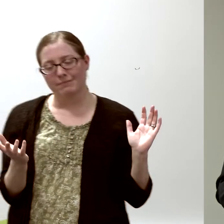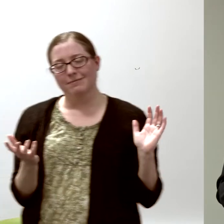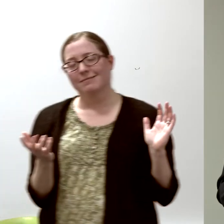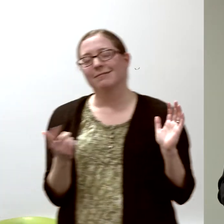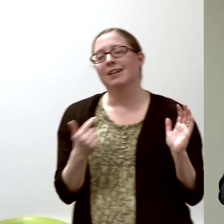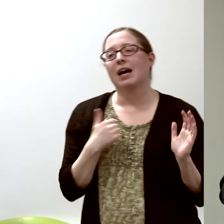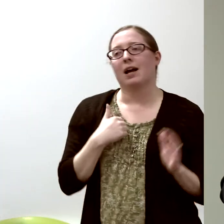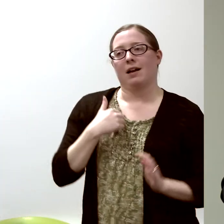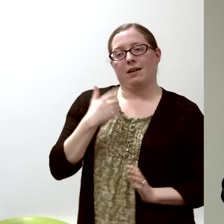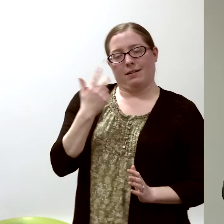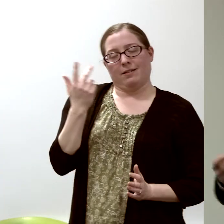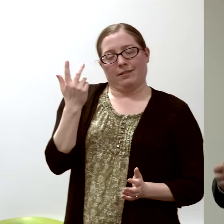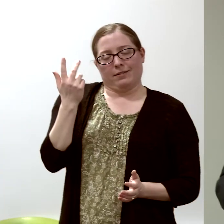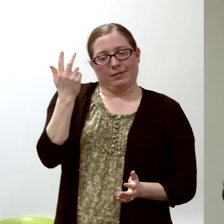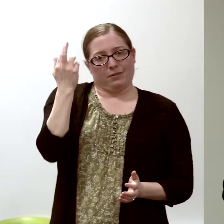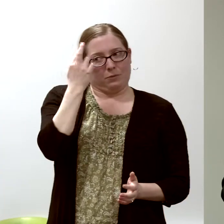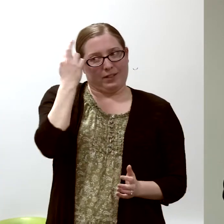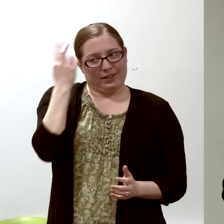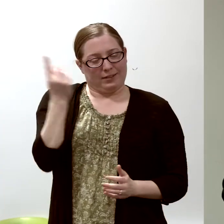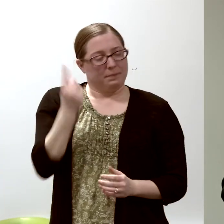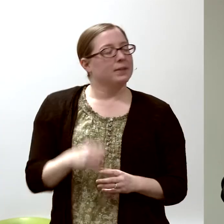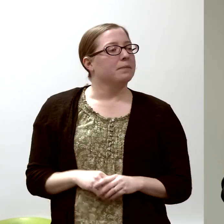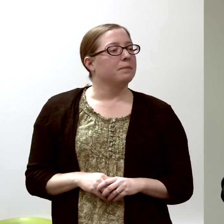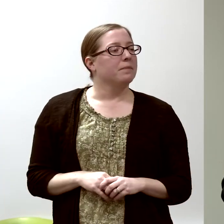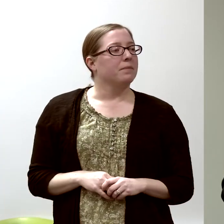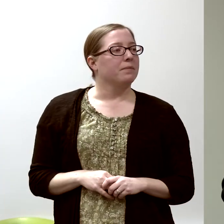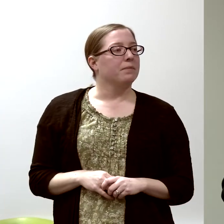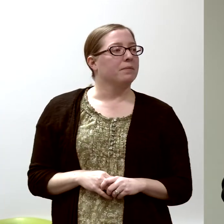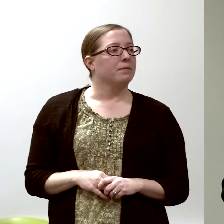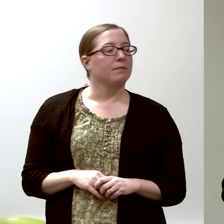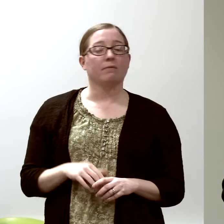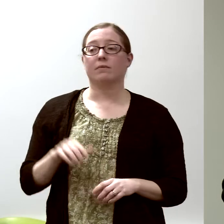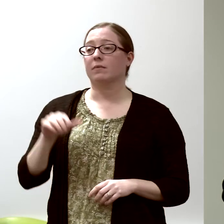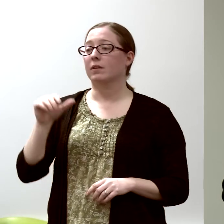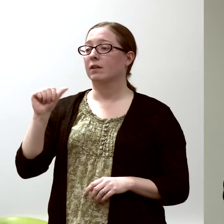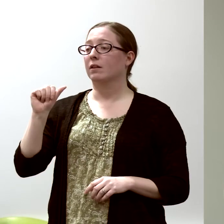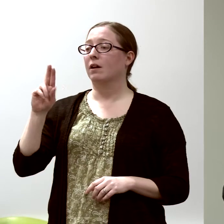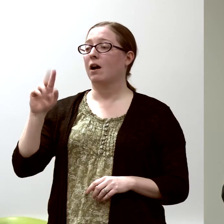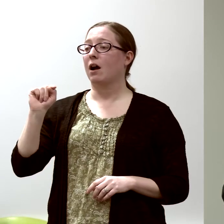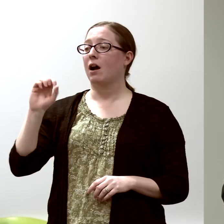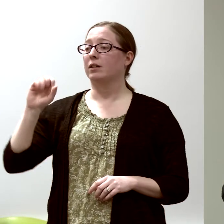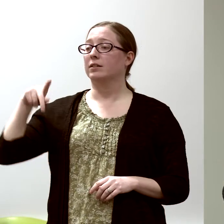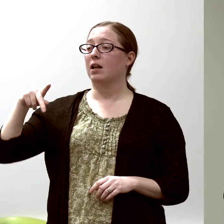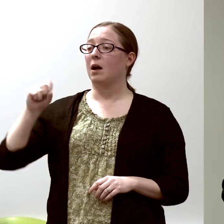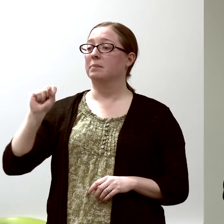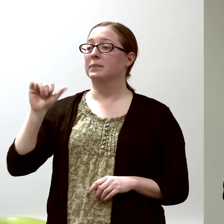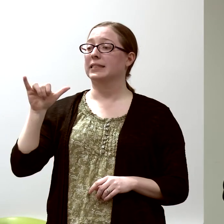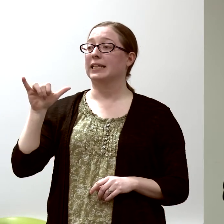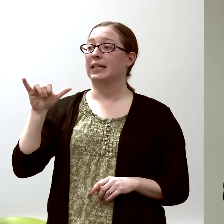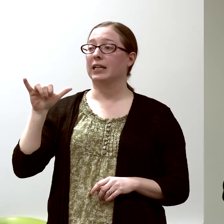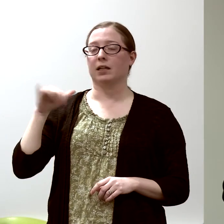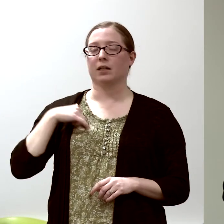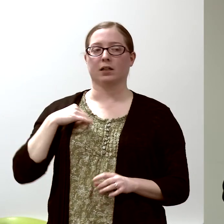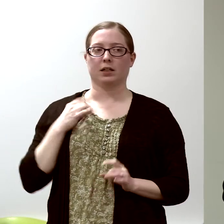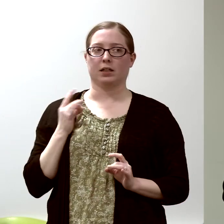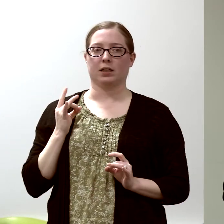and then I discovered something. I hated autopsies... [Chuckles]